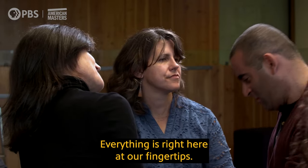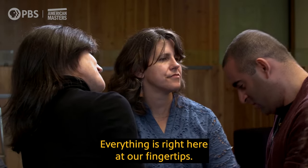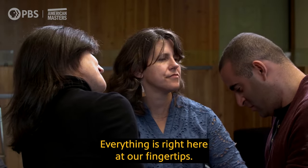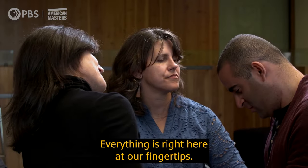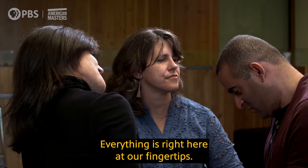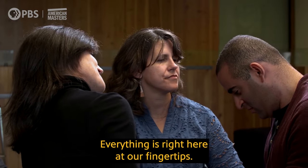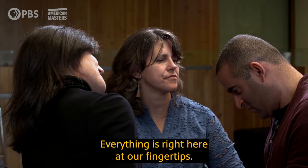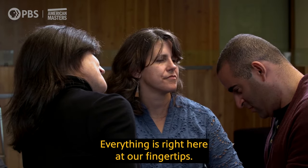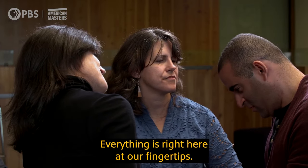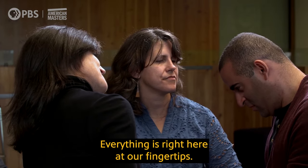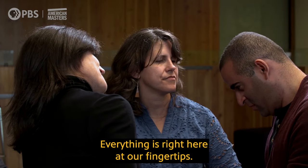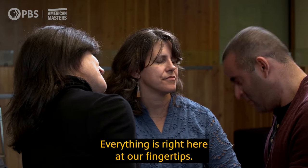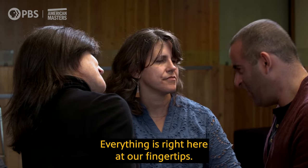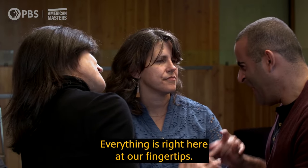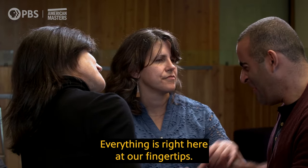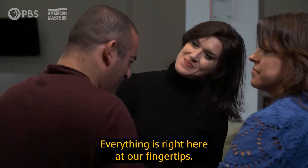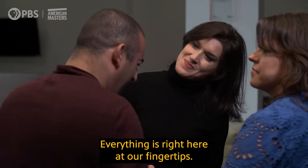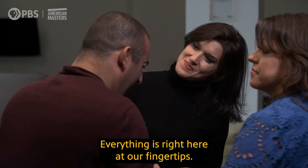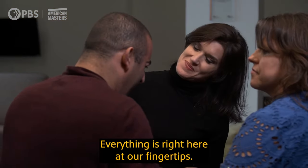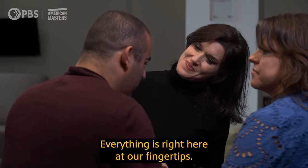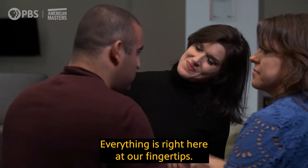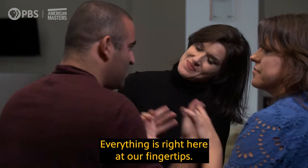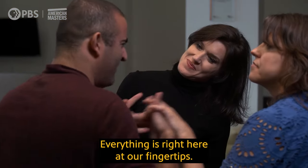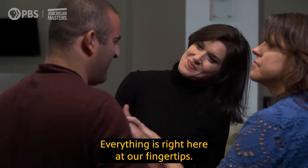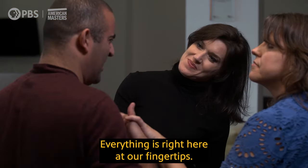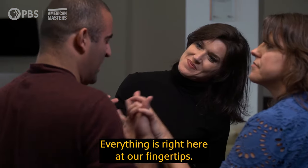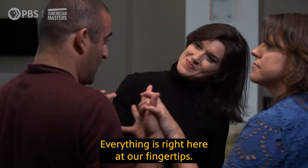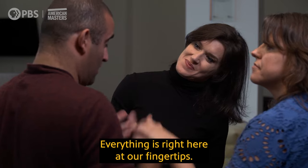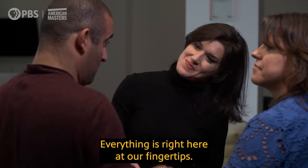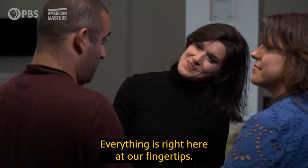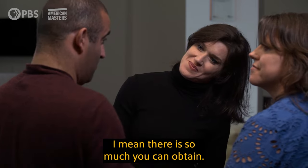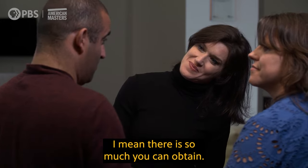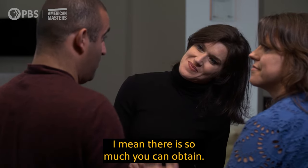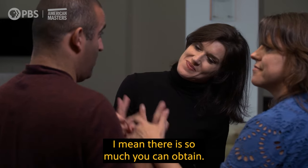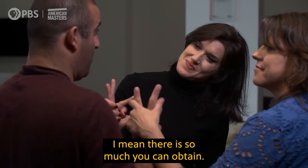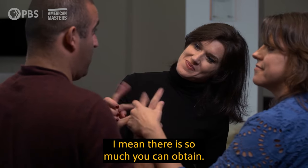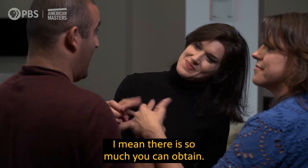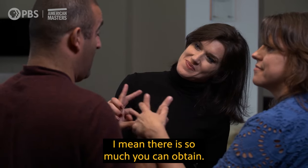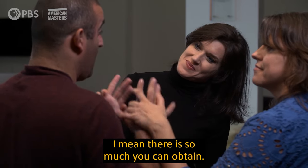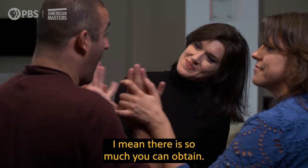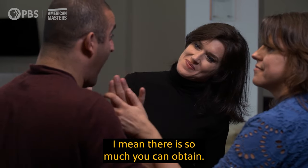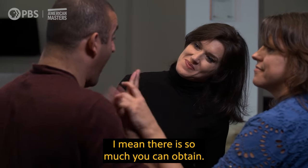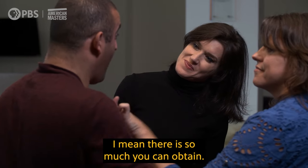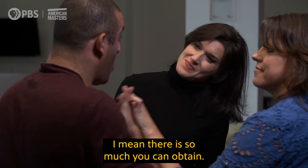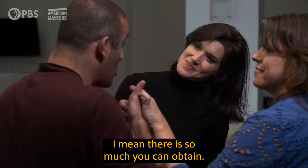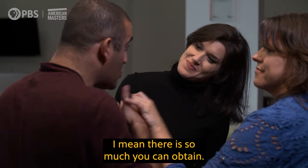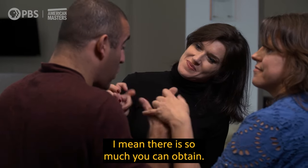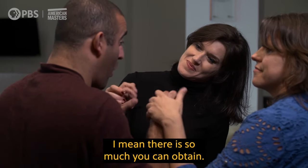Everything is right here at our fingertips. I mean there is so much you can obtain.